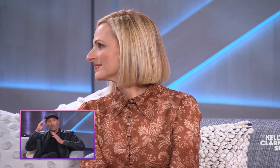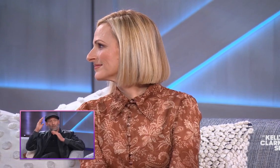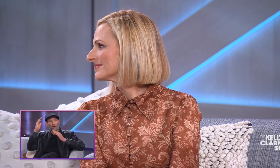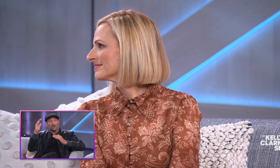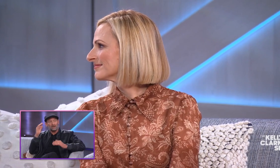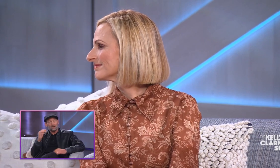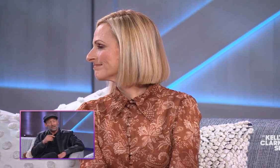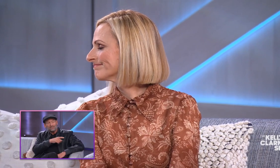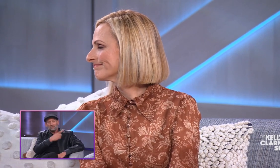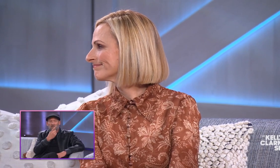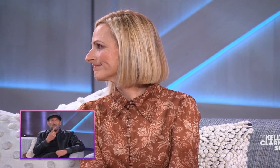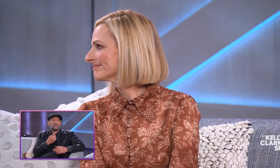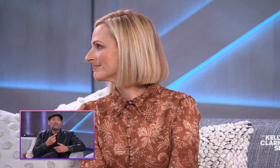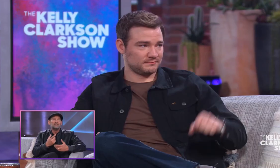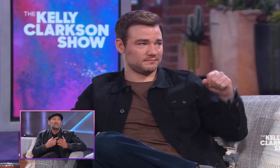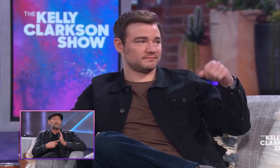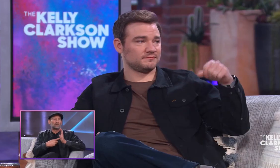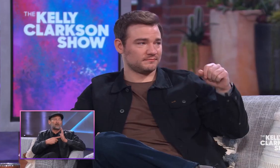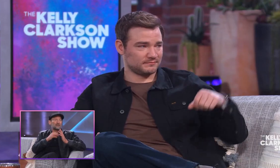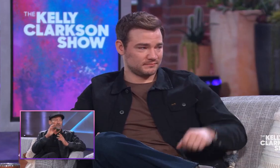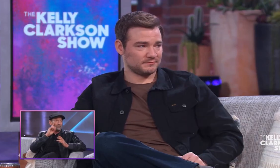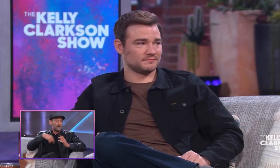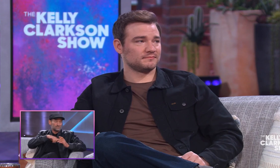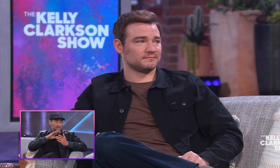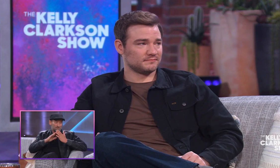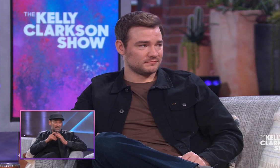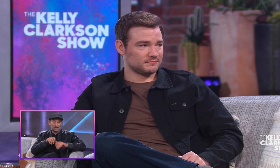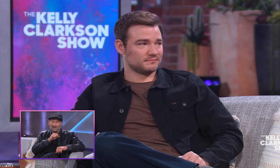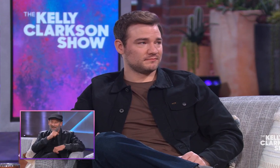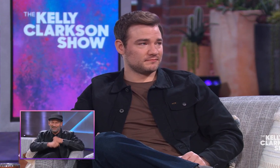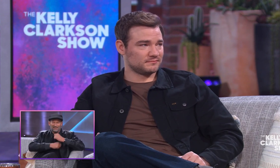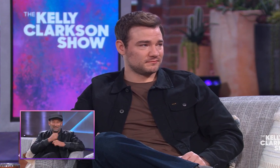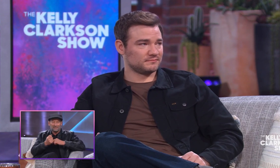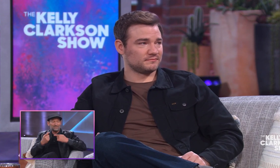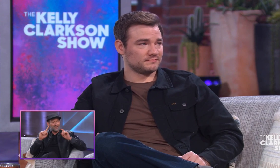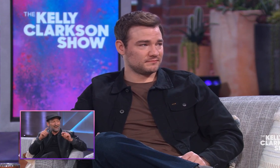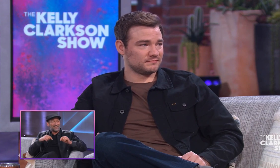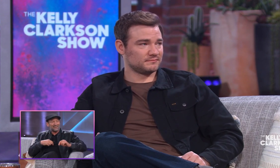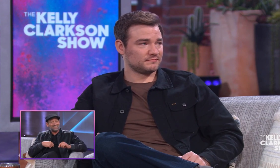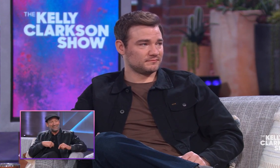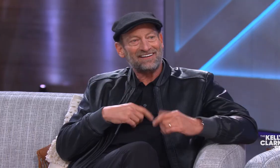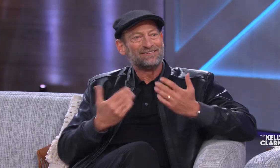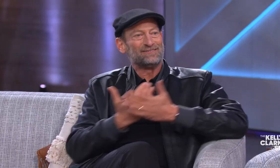She gave Daniel and I hope. Yeah definitely. - And so Marley was a great representative for the deaf community